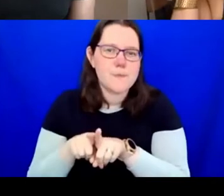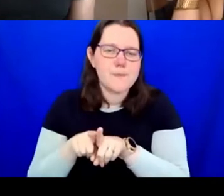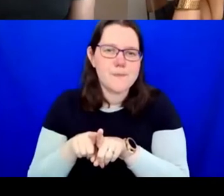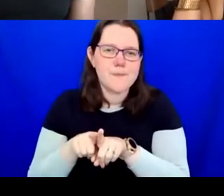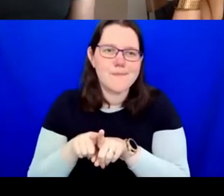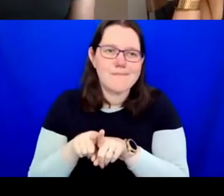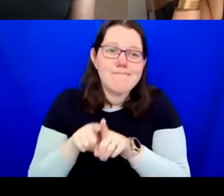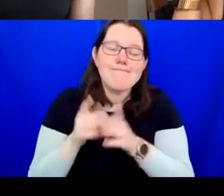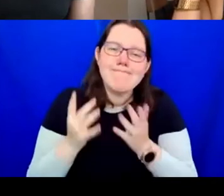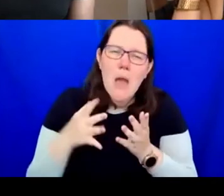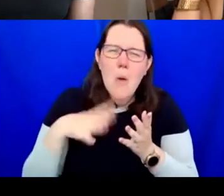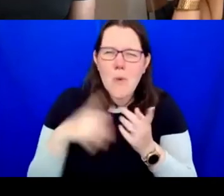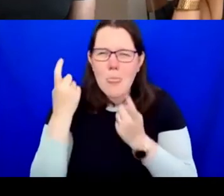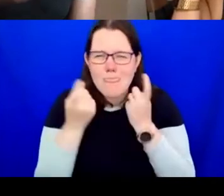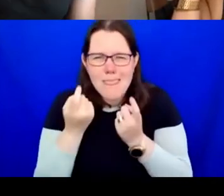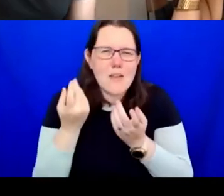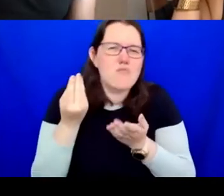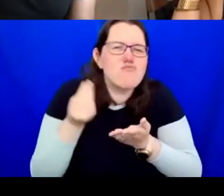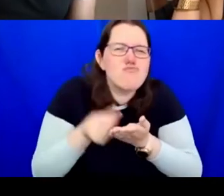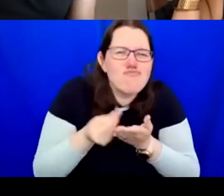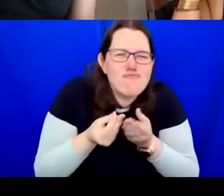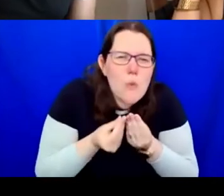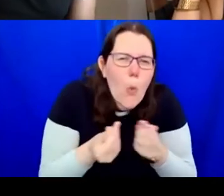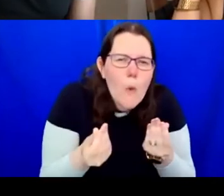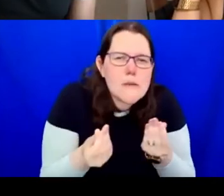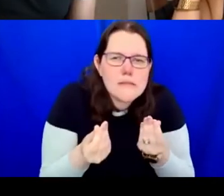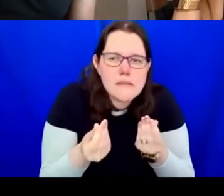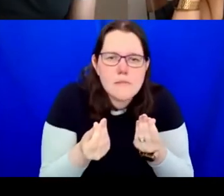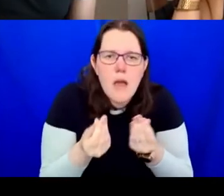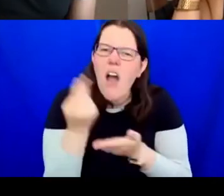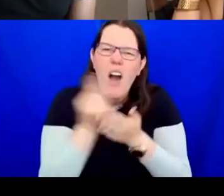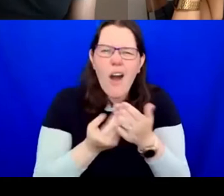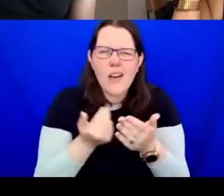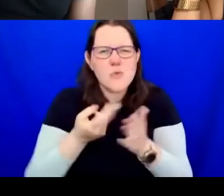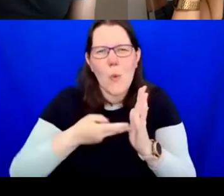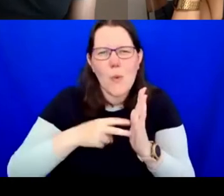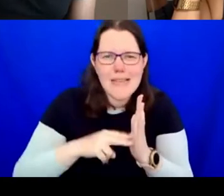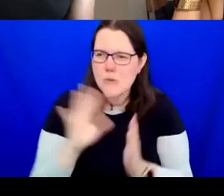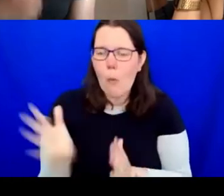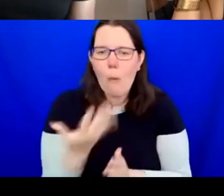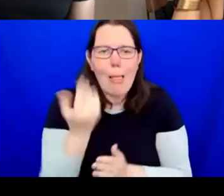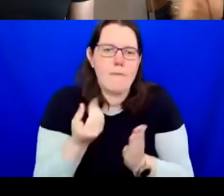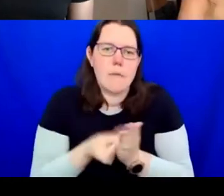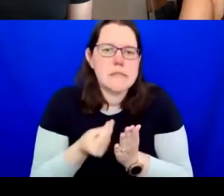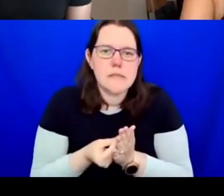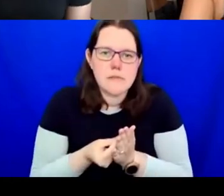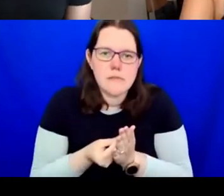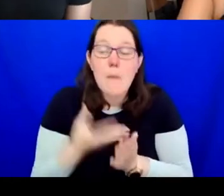Everyone has money in an arts organisation, okay. It's simply what you decide to spend it on. So,